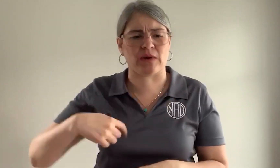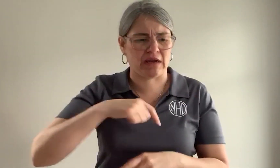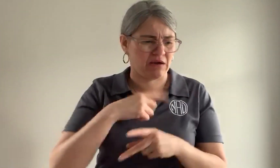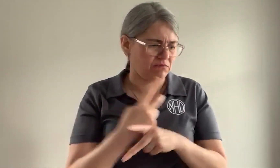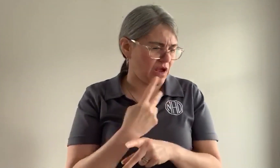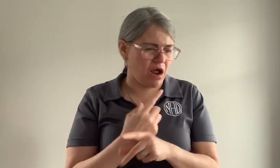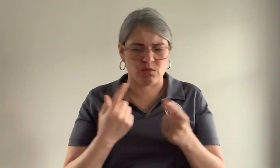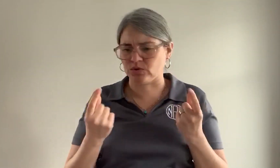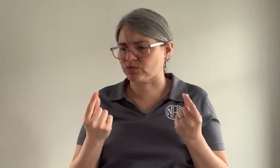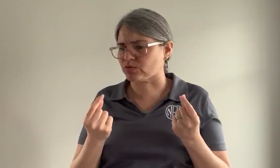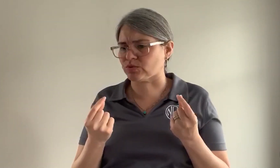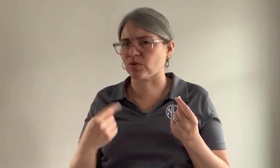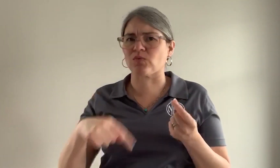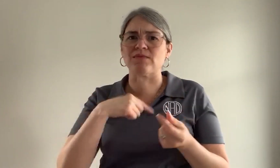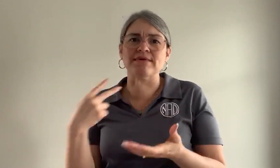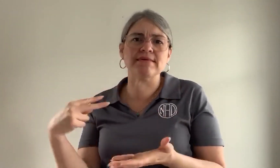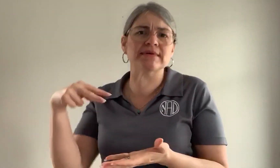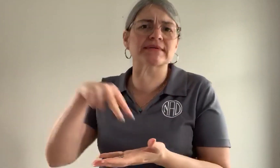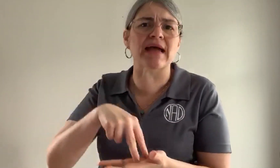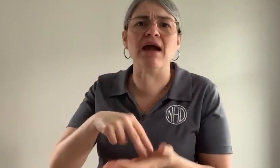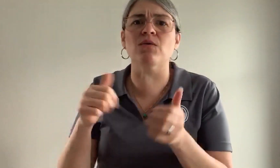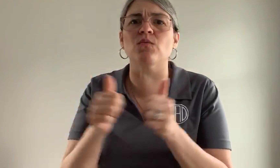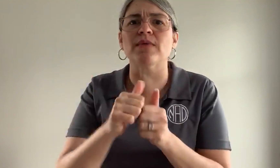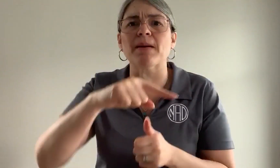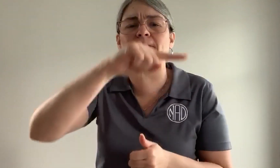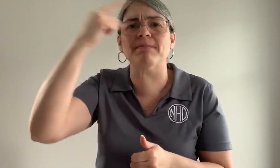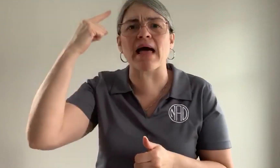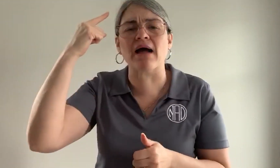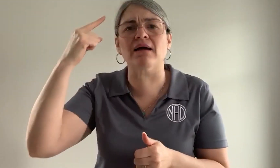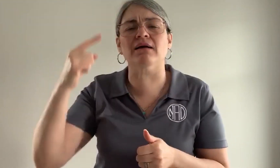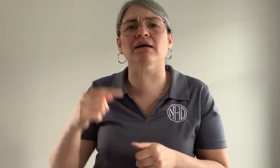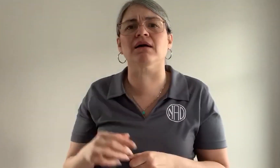As we navigate these challenges, we stand in solidarity with those community members